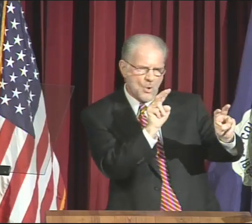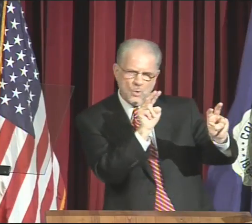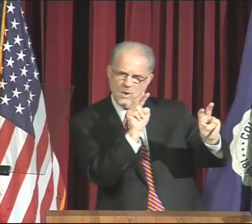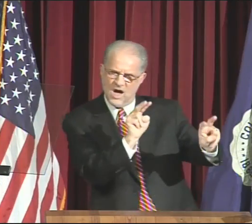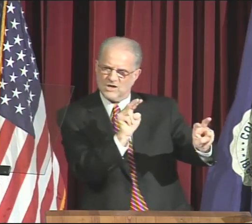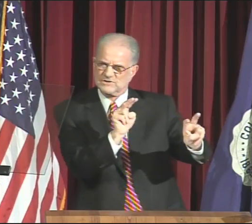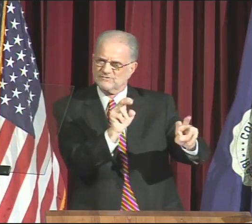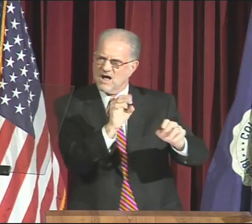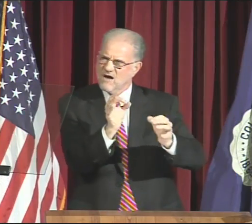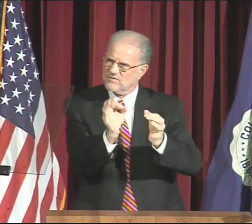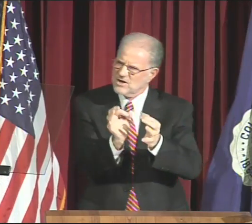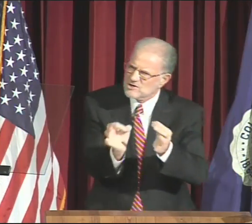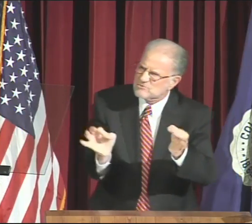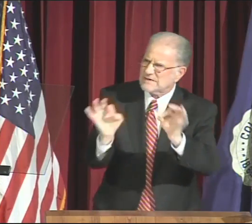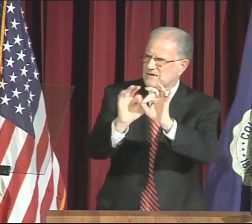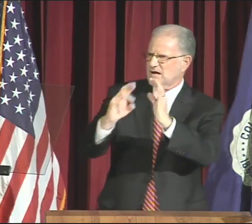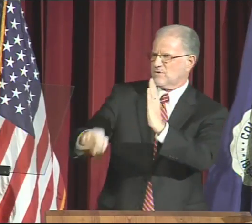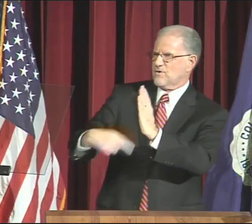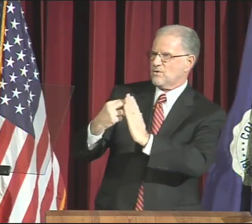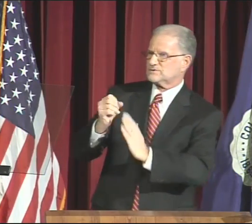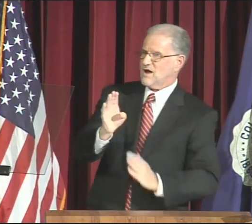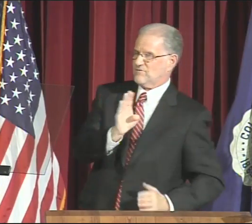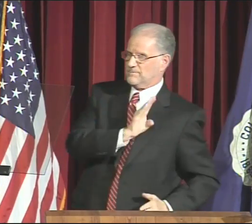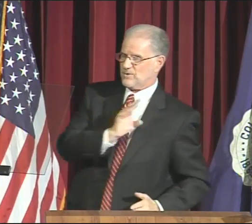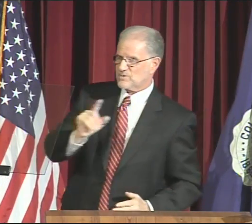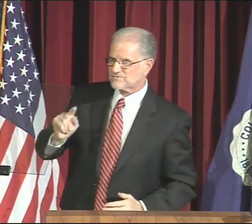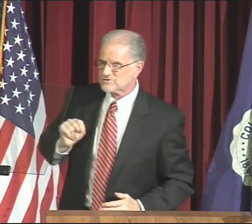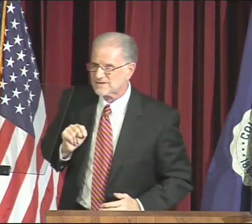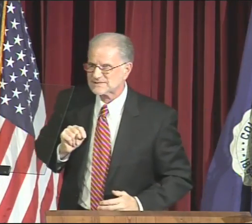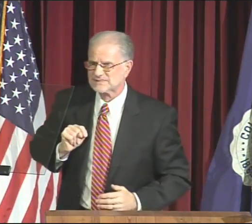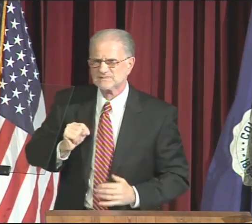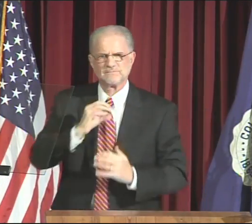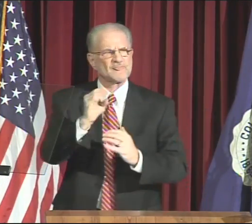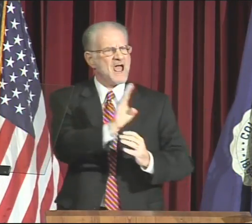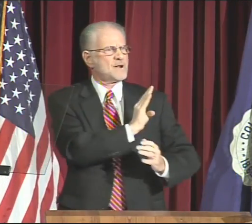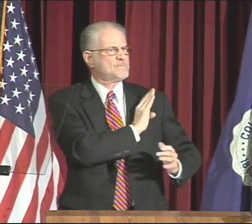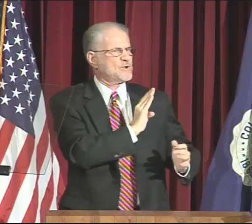We will be watchful of the critical roles